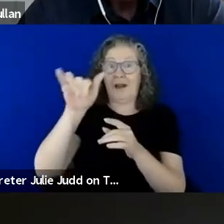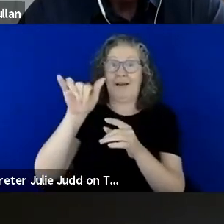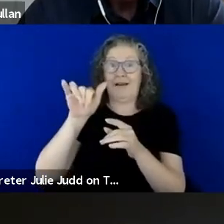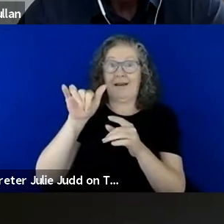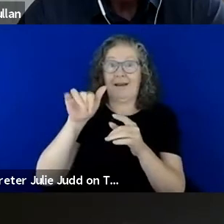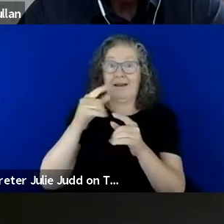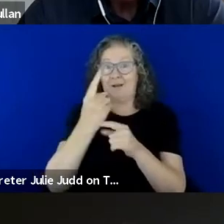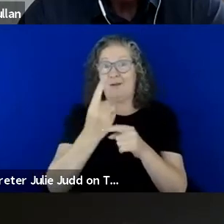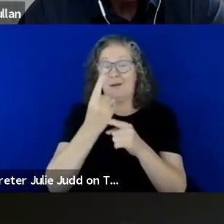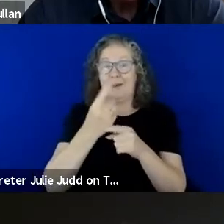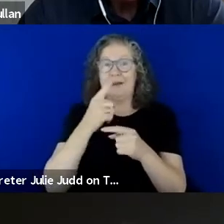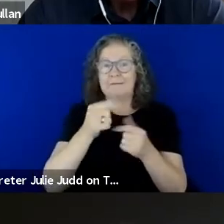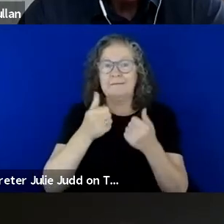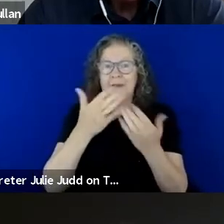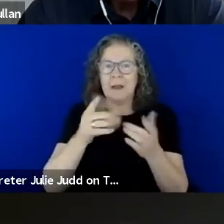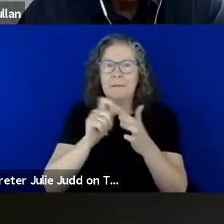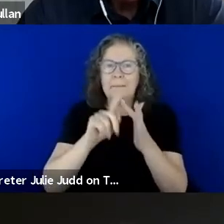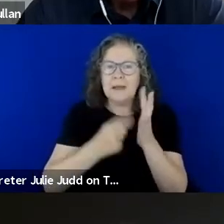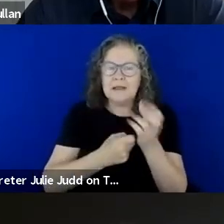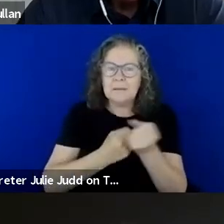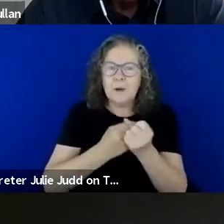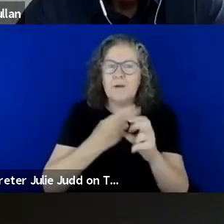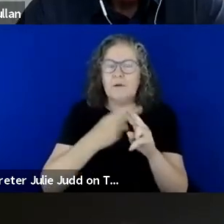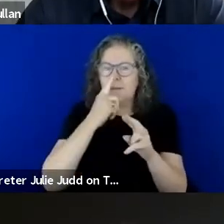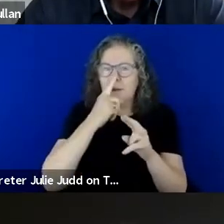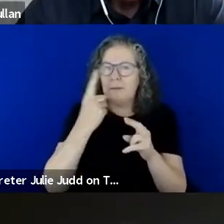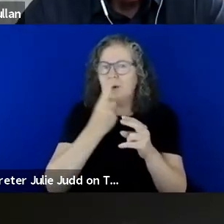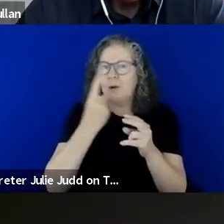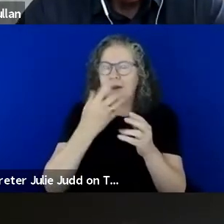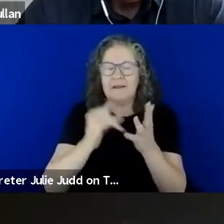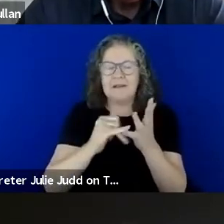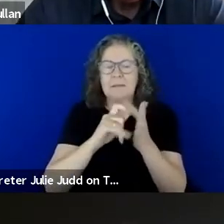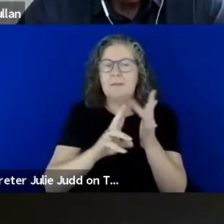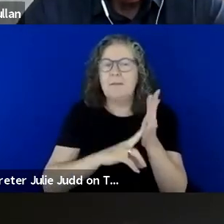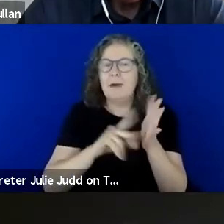to people with spinal cord injuries, motivating and encouraging his peers to reach their potential.